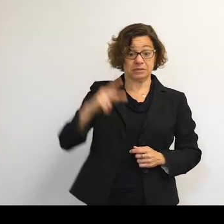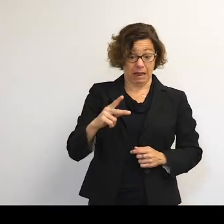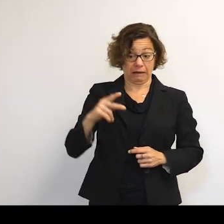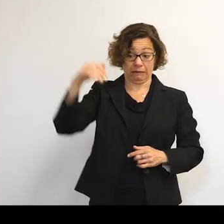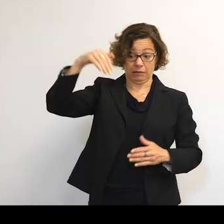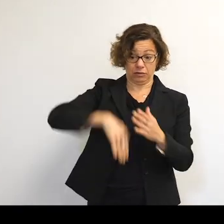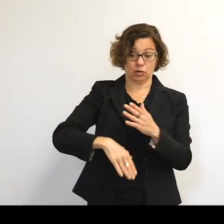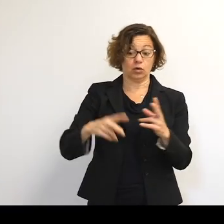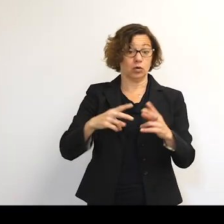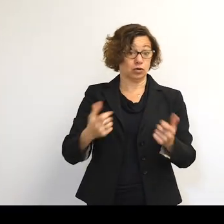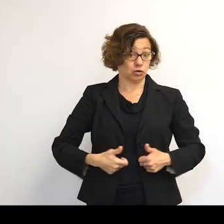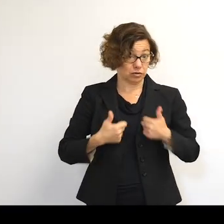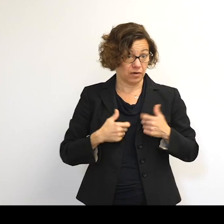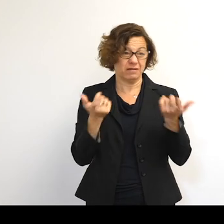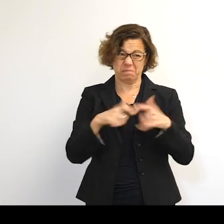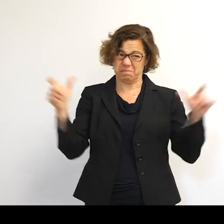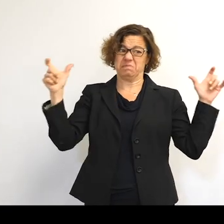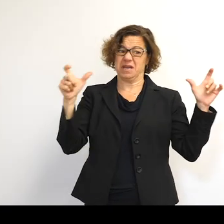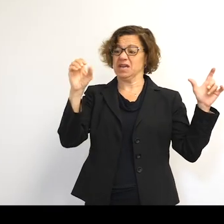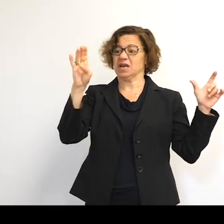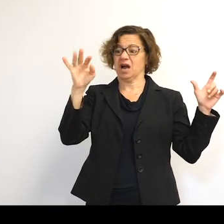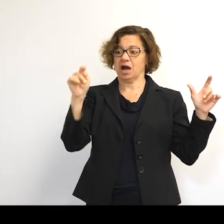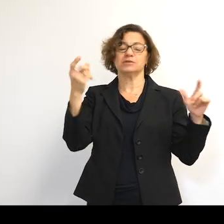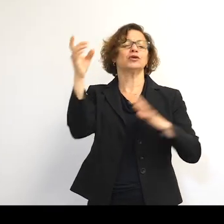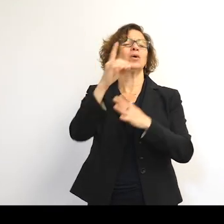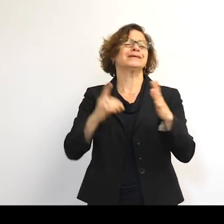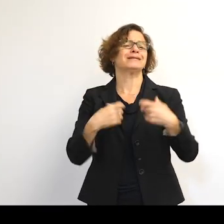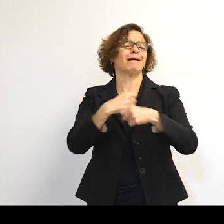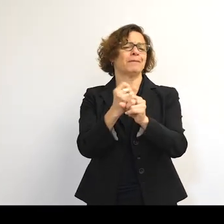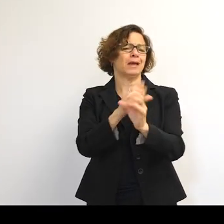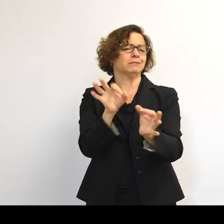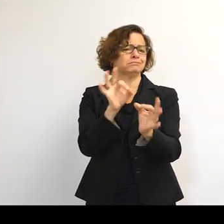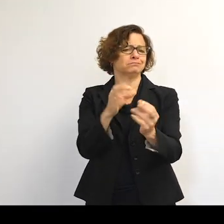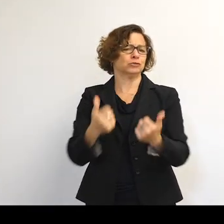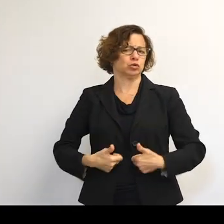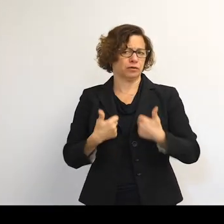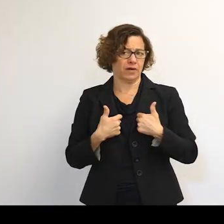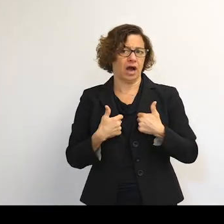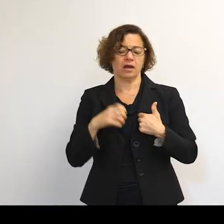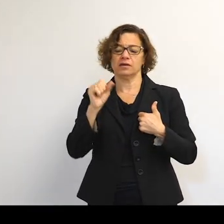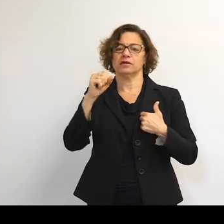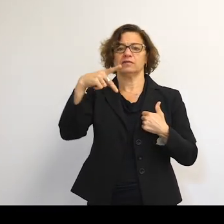you have to be very big or designed to survive that. That's why the space shuttle is designed